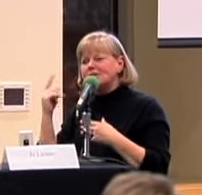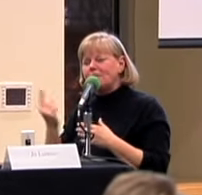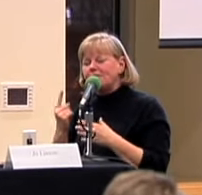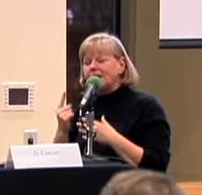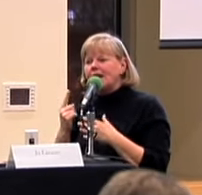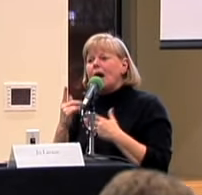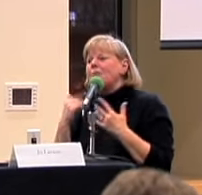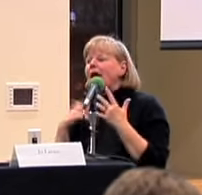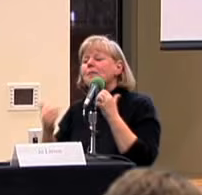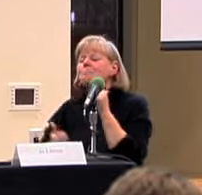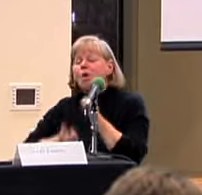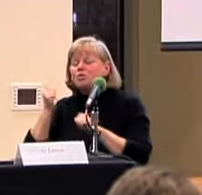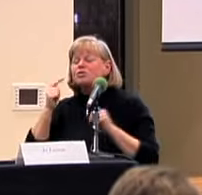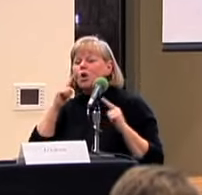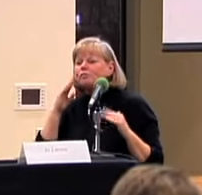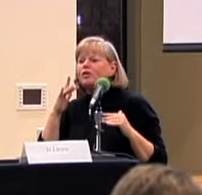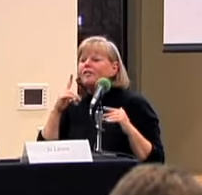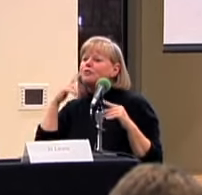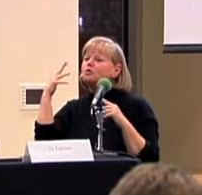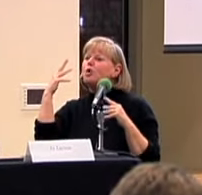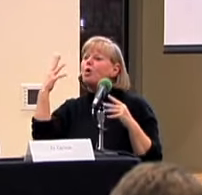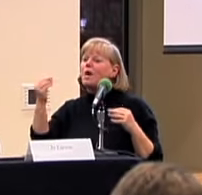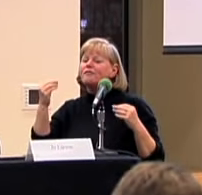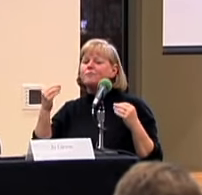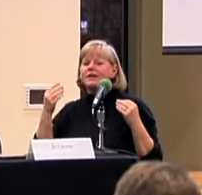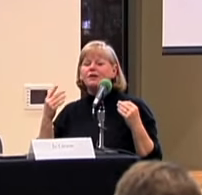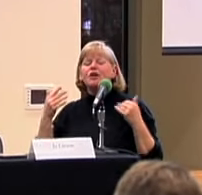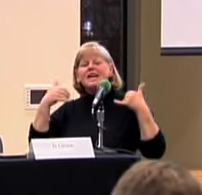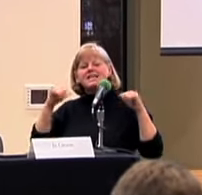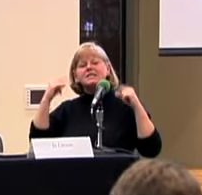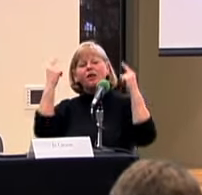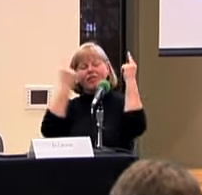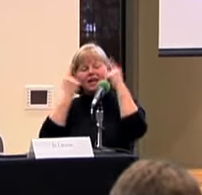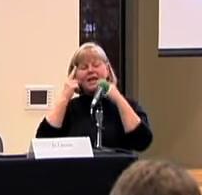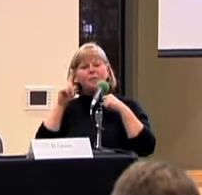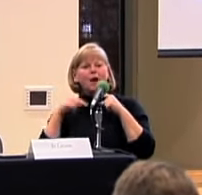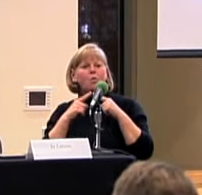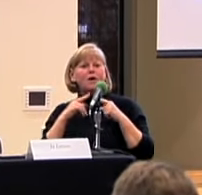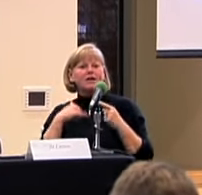SOMETHING AND I HOPE YOU GO AWAY FROM HERE STILL THINKING ABOUT WHAT